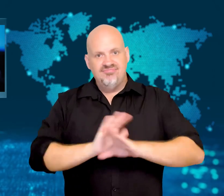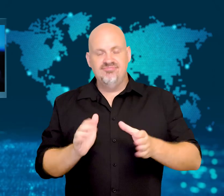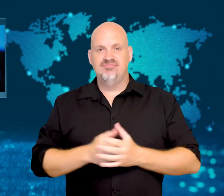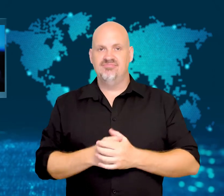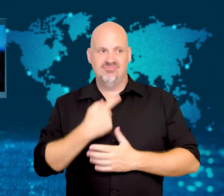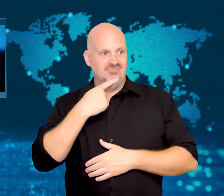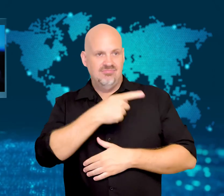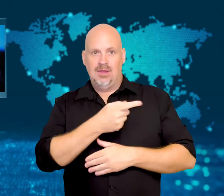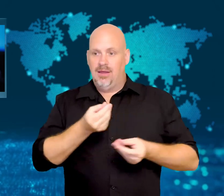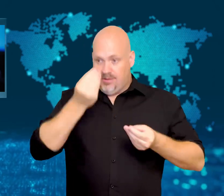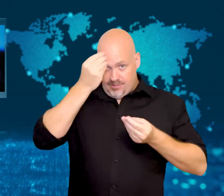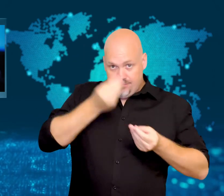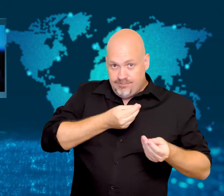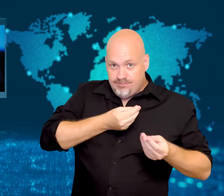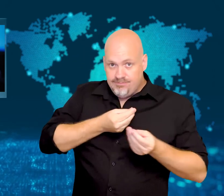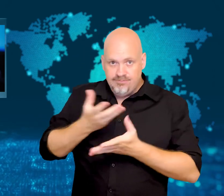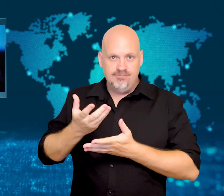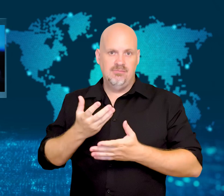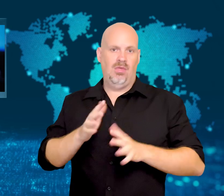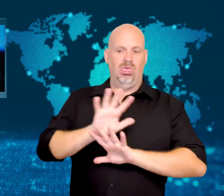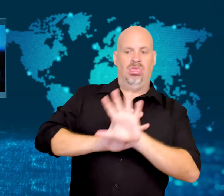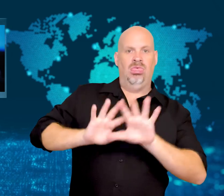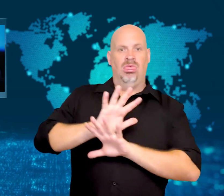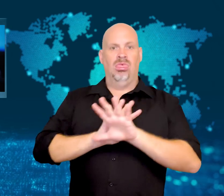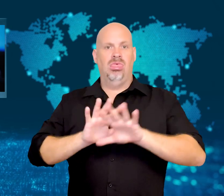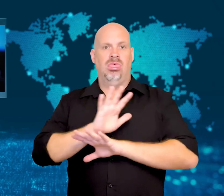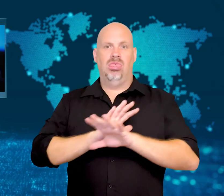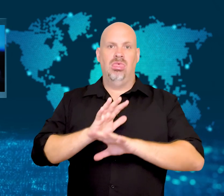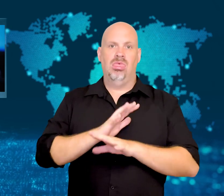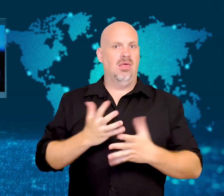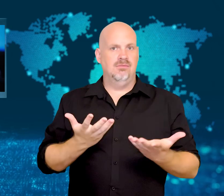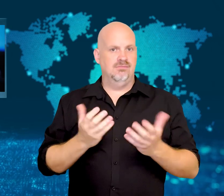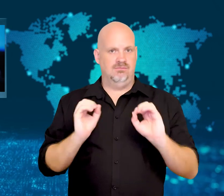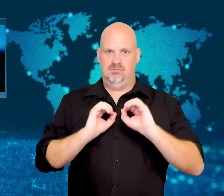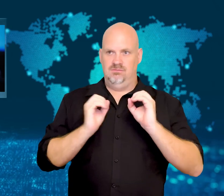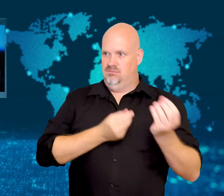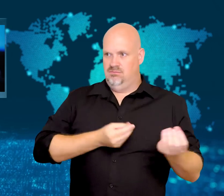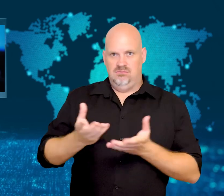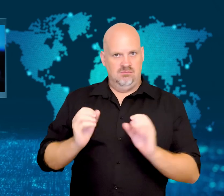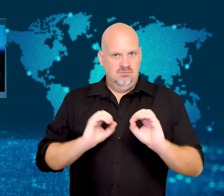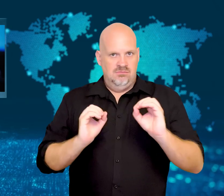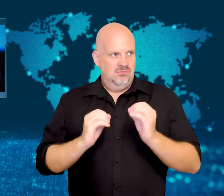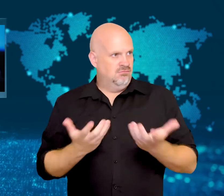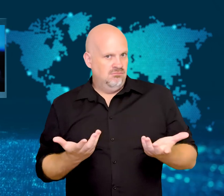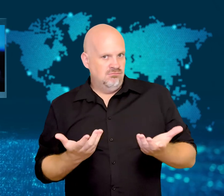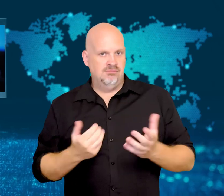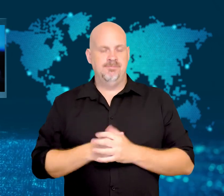accusing the company of refusing to supply information about